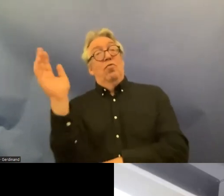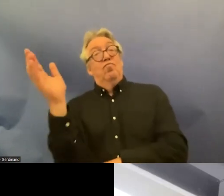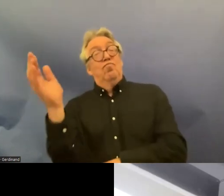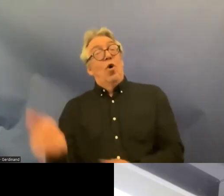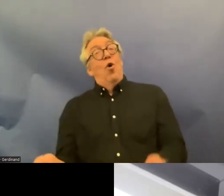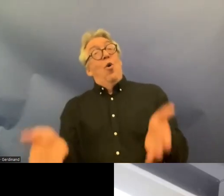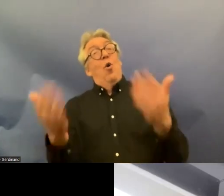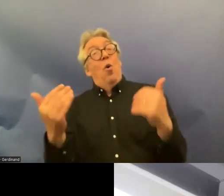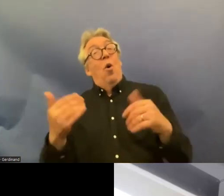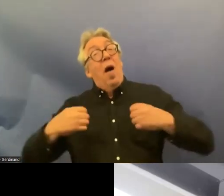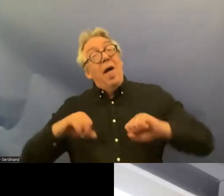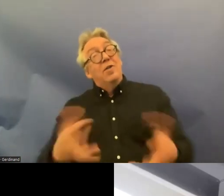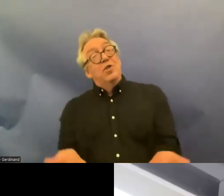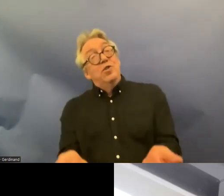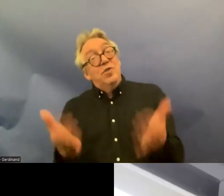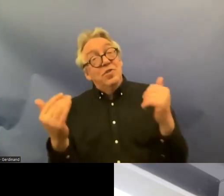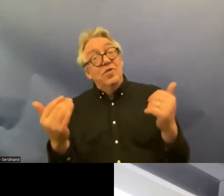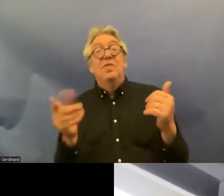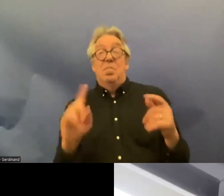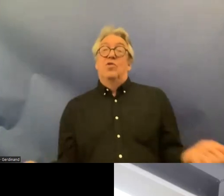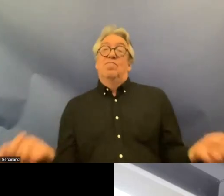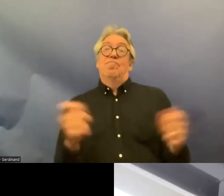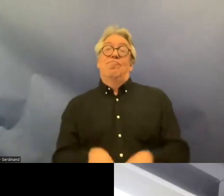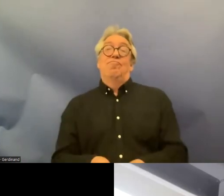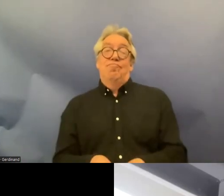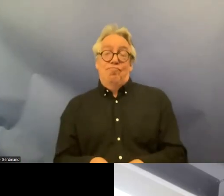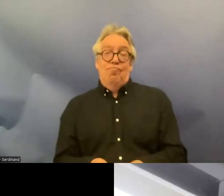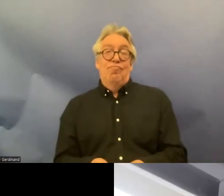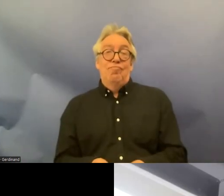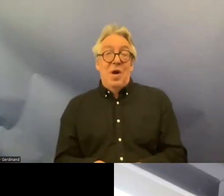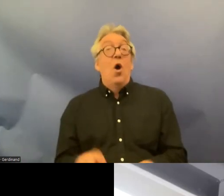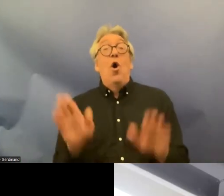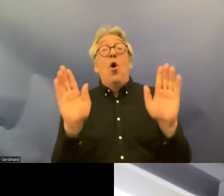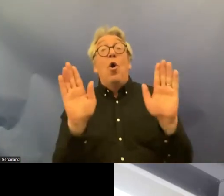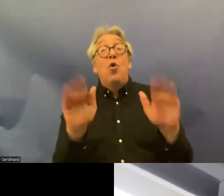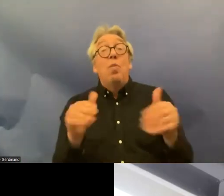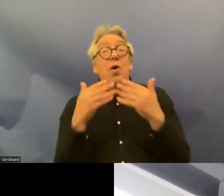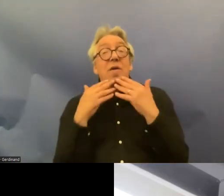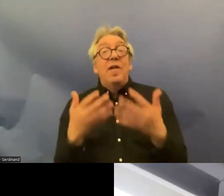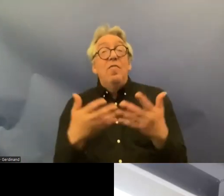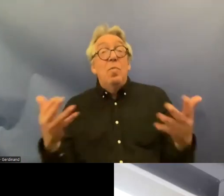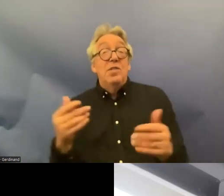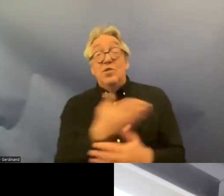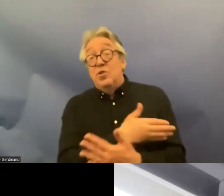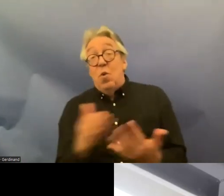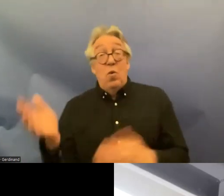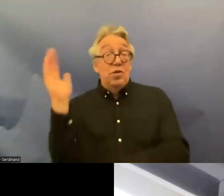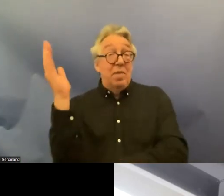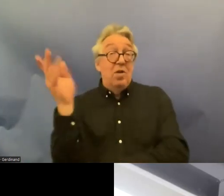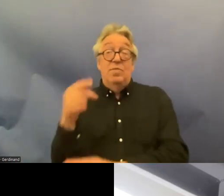conclusions and and also close the webinar and so it's goodbye for me and thank you very much to all the speakers and also to the organizers for inviting